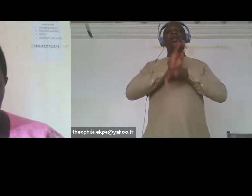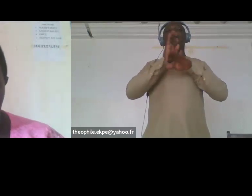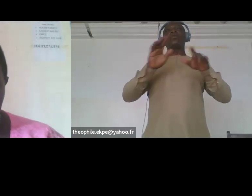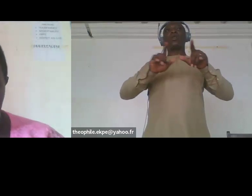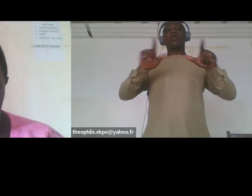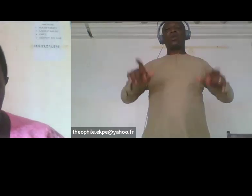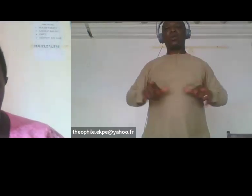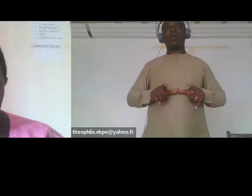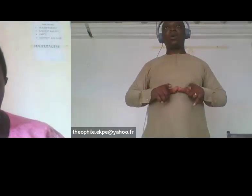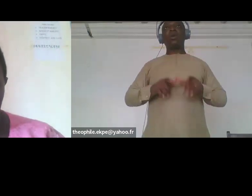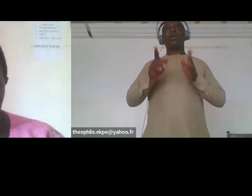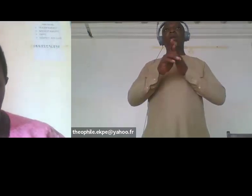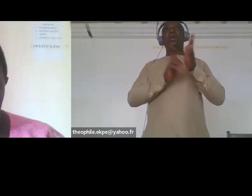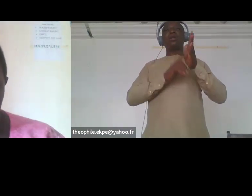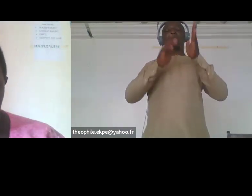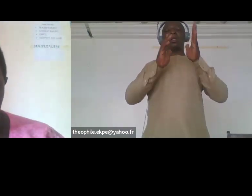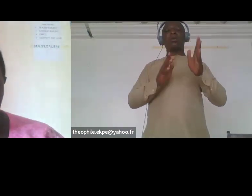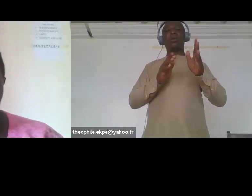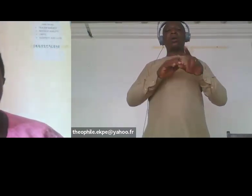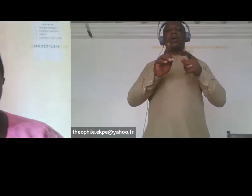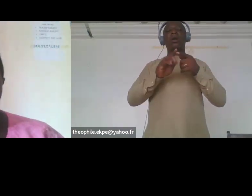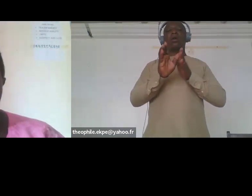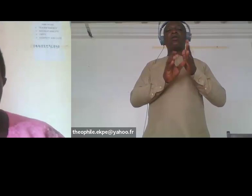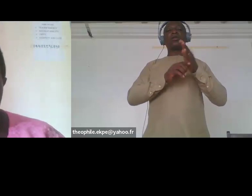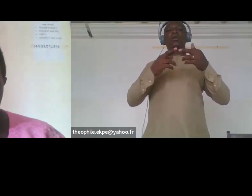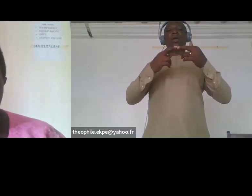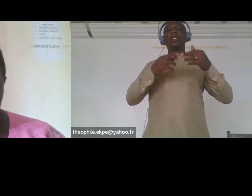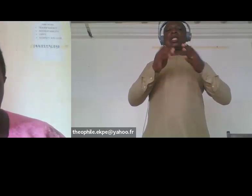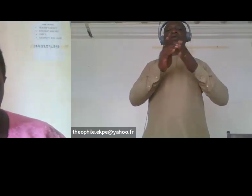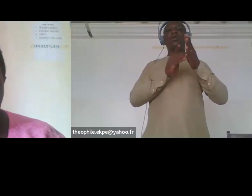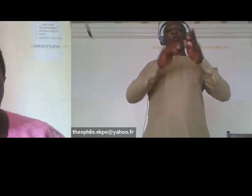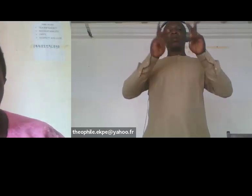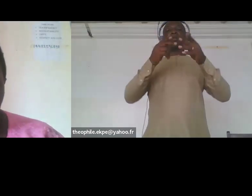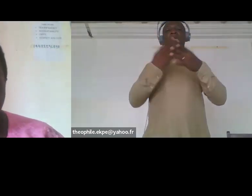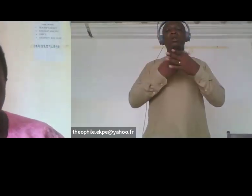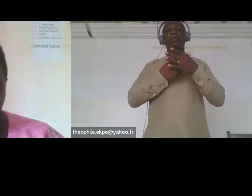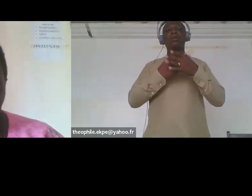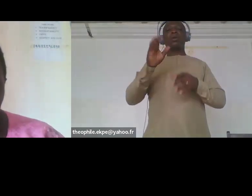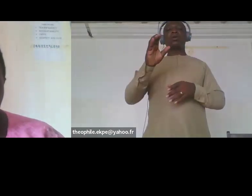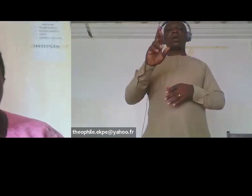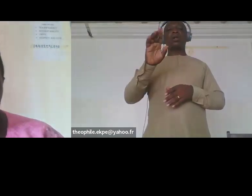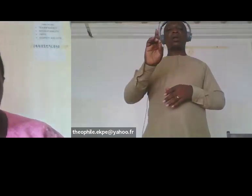crpd and sdg3 and disability Act 2020 with a